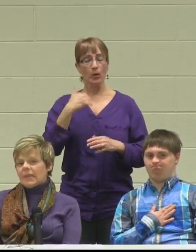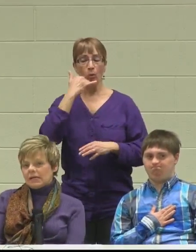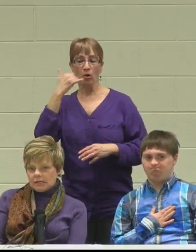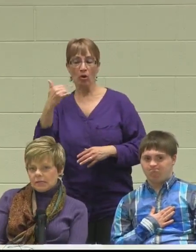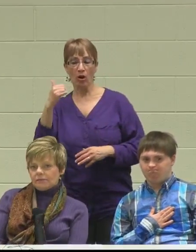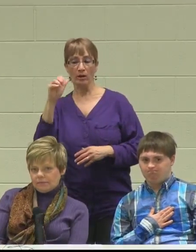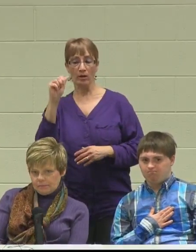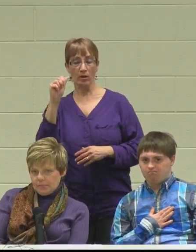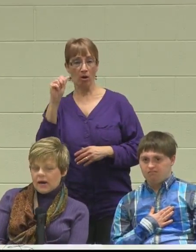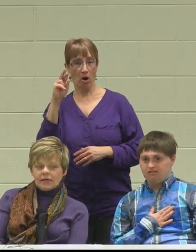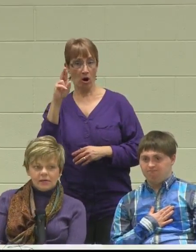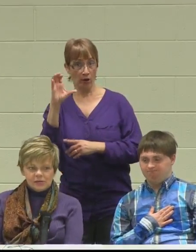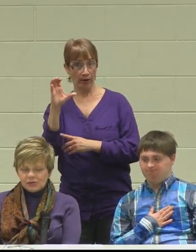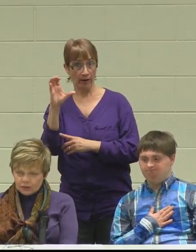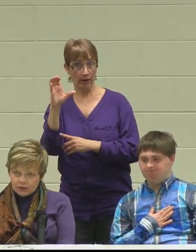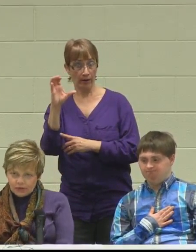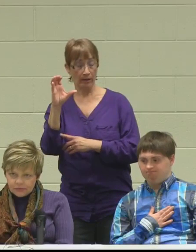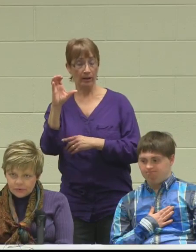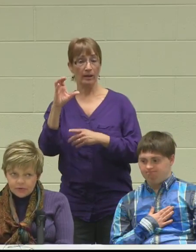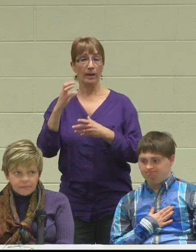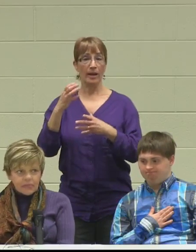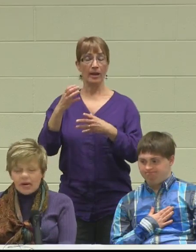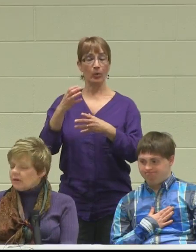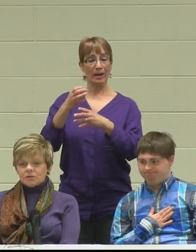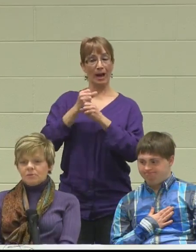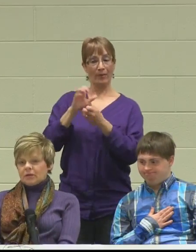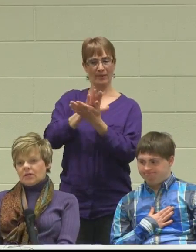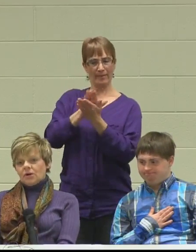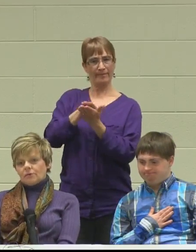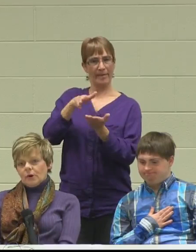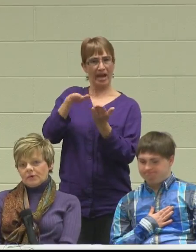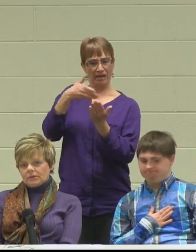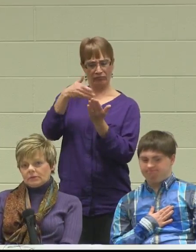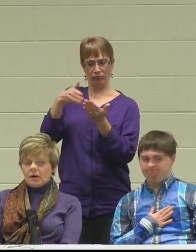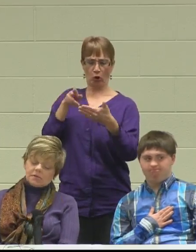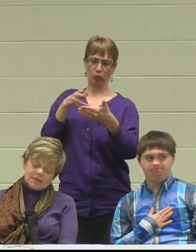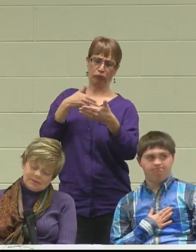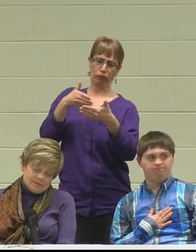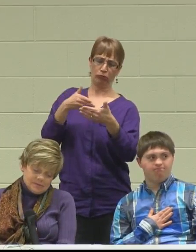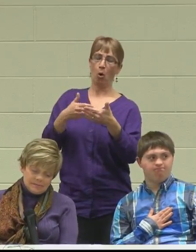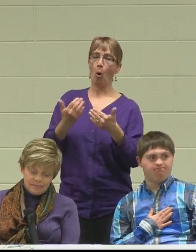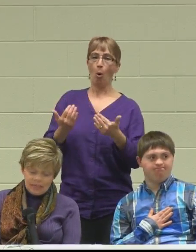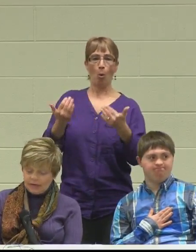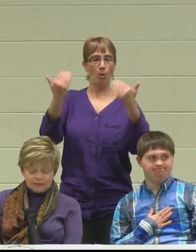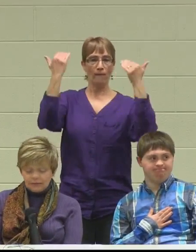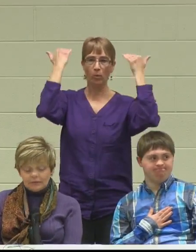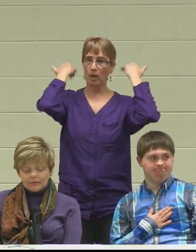and get the packet and start looking through it. It was completely overwhelming. I was like yeah.